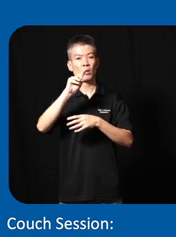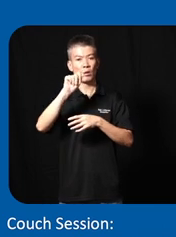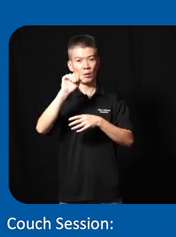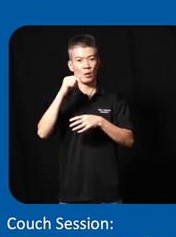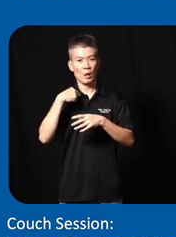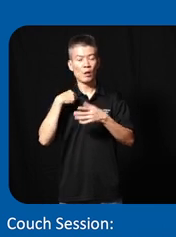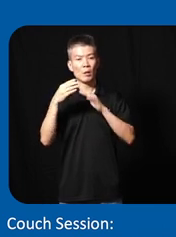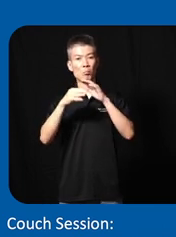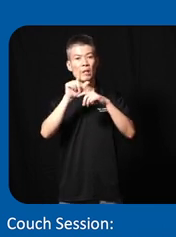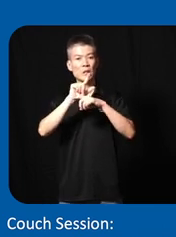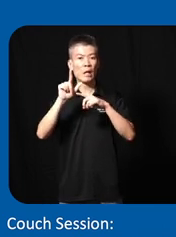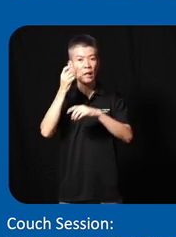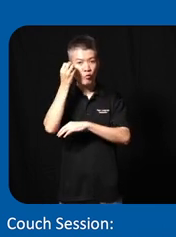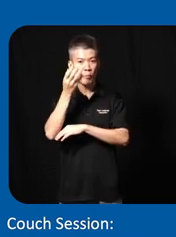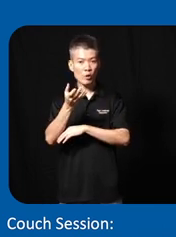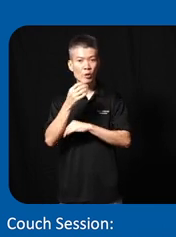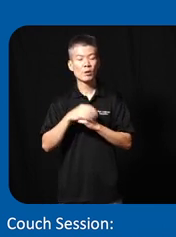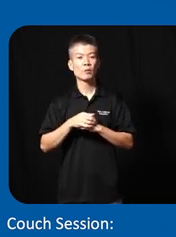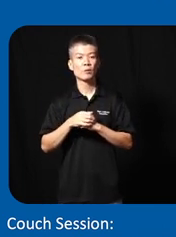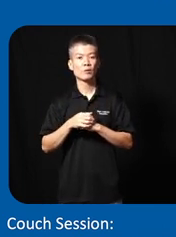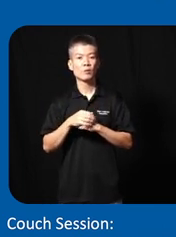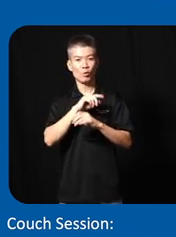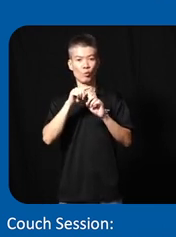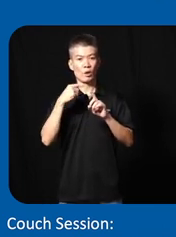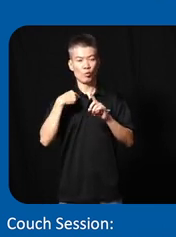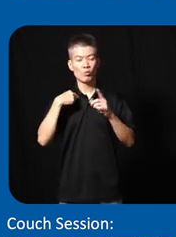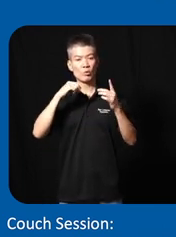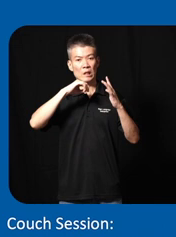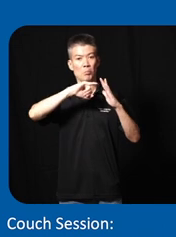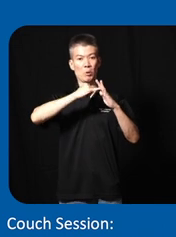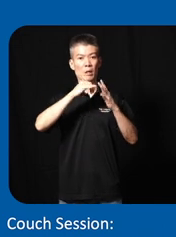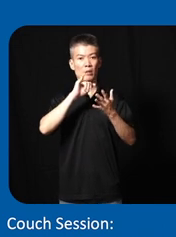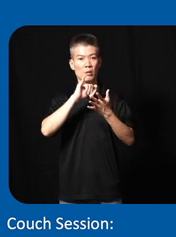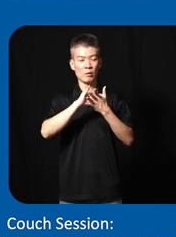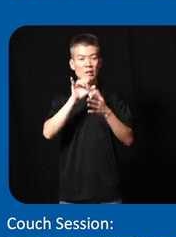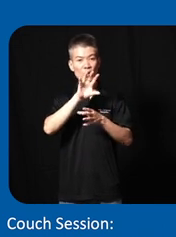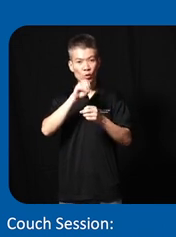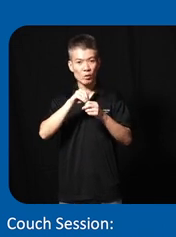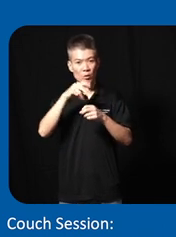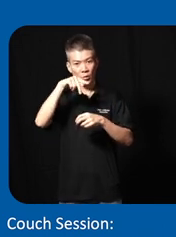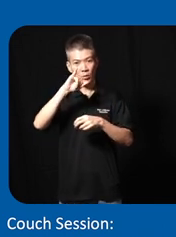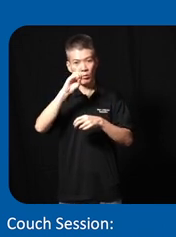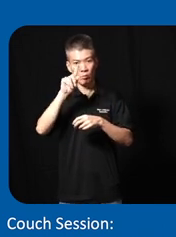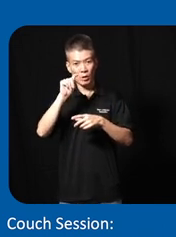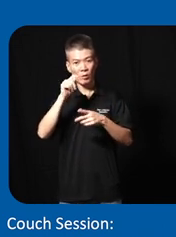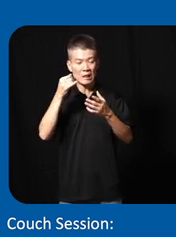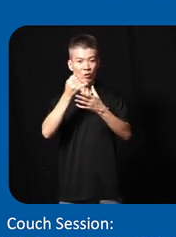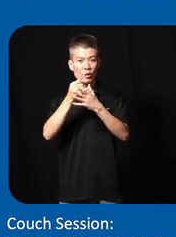our Baseline information uh when we Implement uh inclusive pilot intervention through participatory